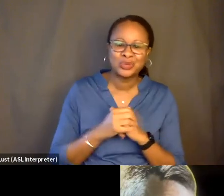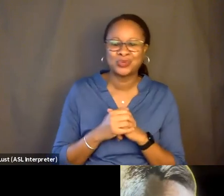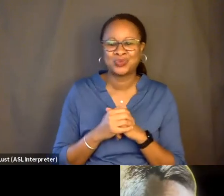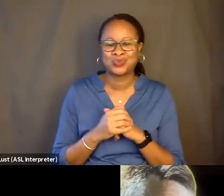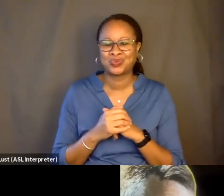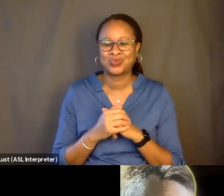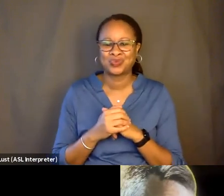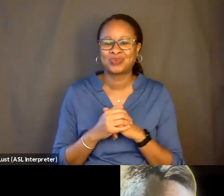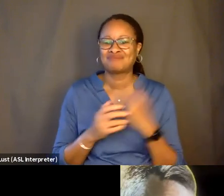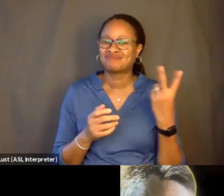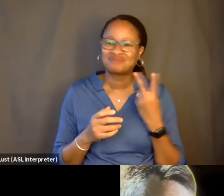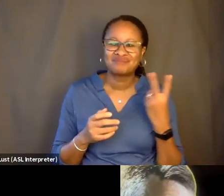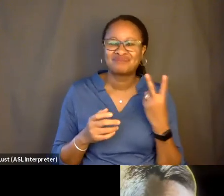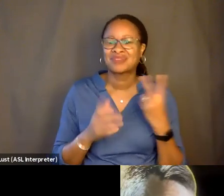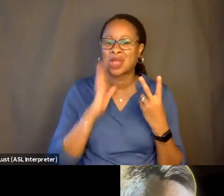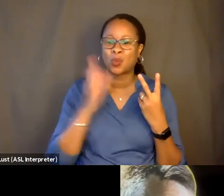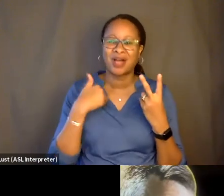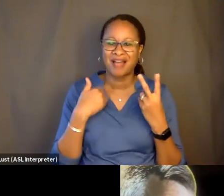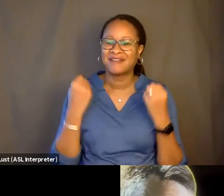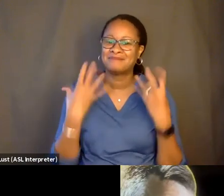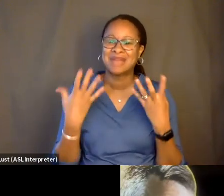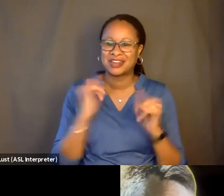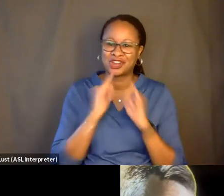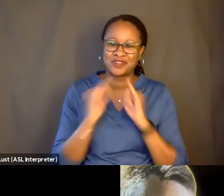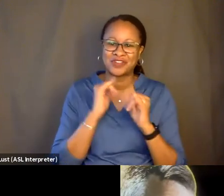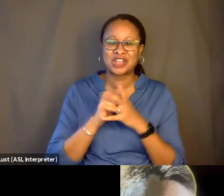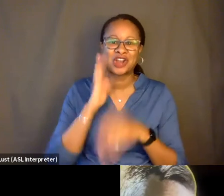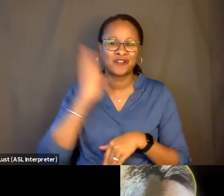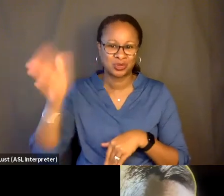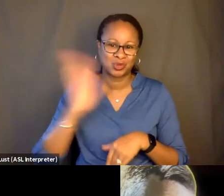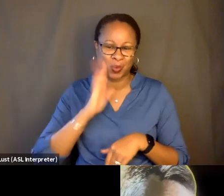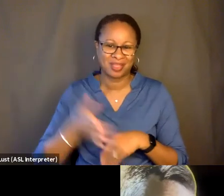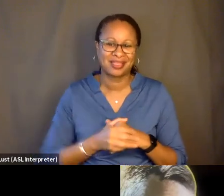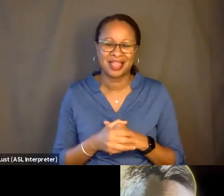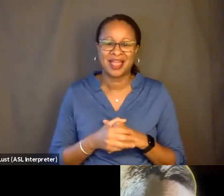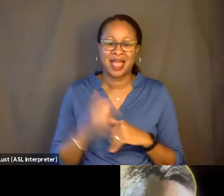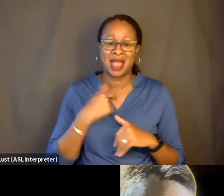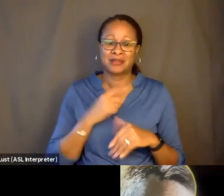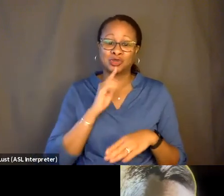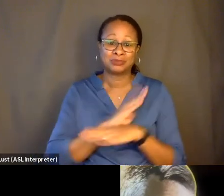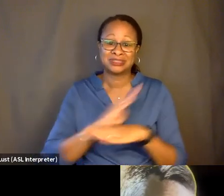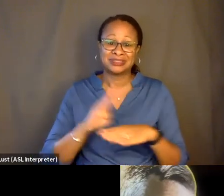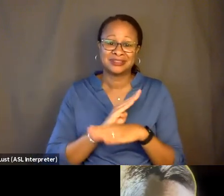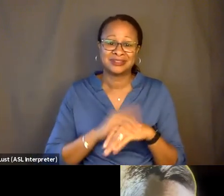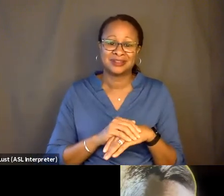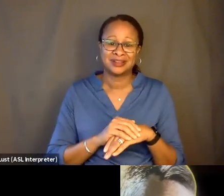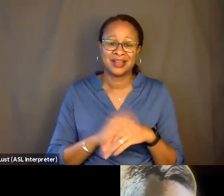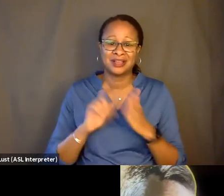you and I hopefully will have many interviews in our future. And I'm actually going to start requesting